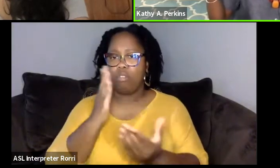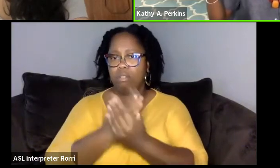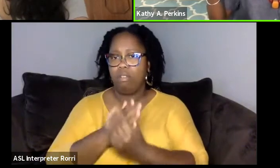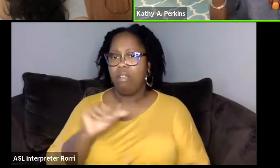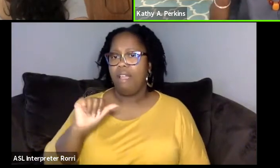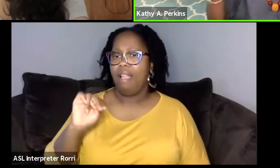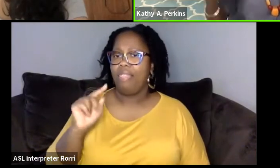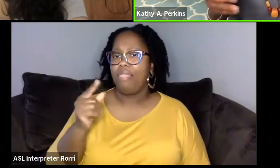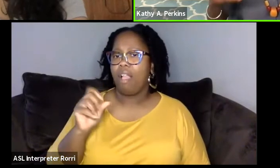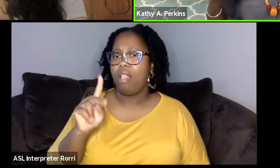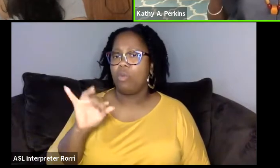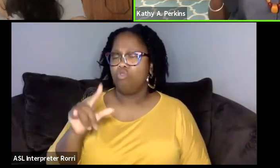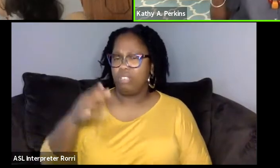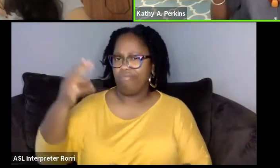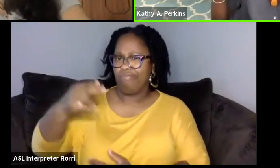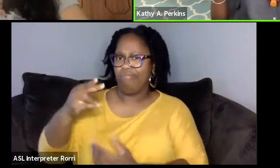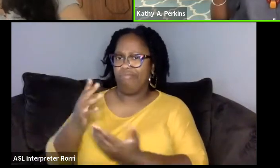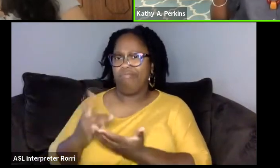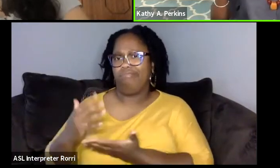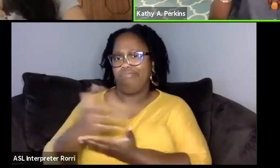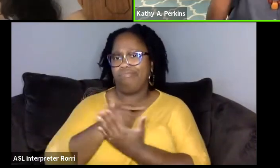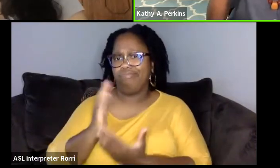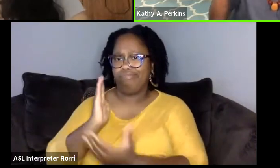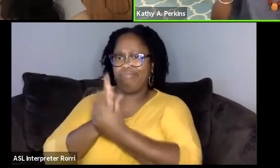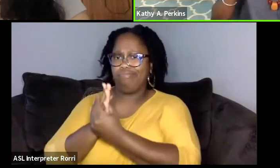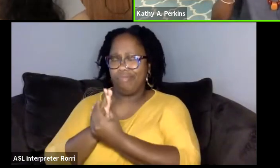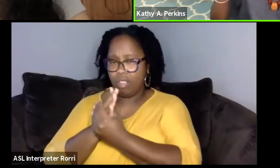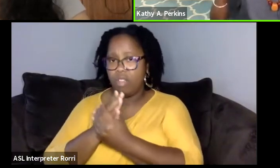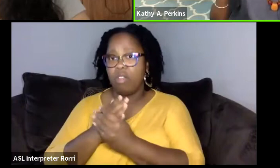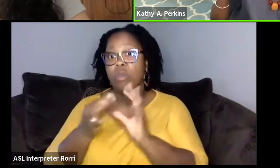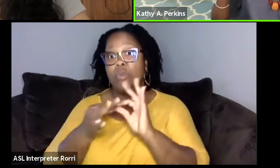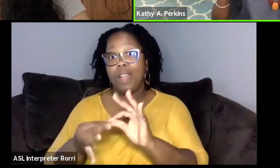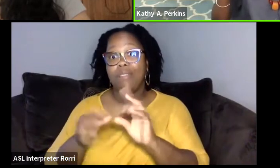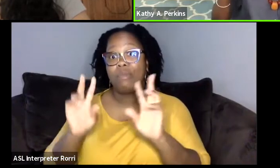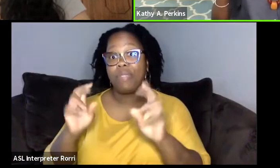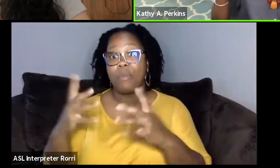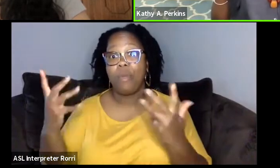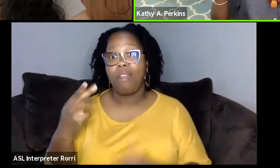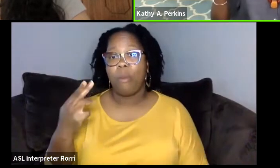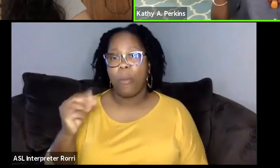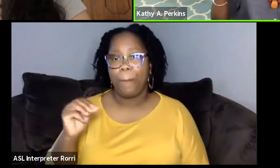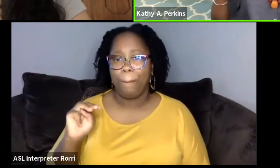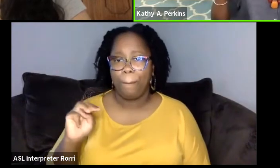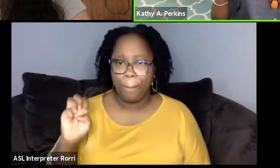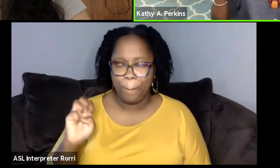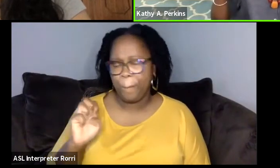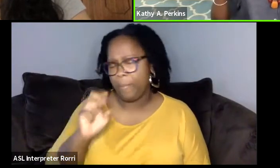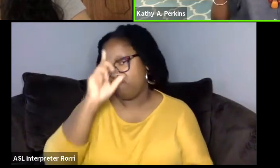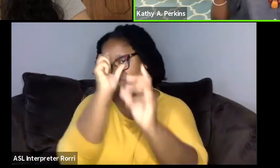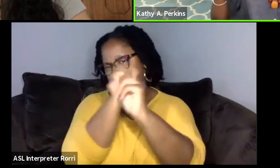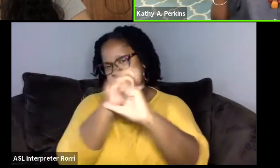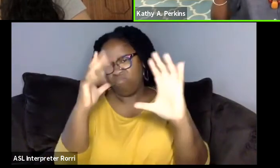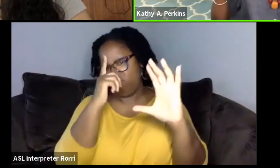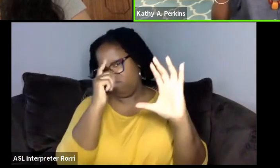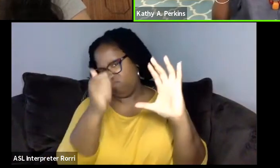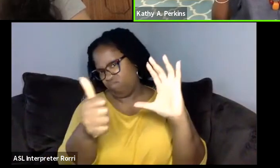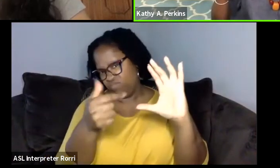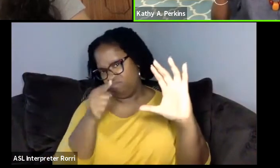It's around the theme of home and home can be anything you want it to be or whatever. And so I started, I wanted to first-